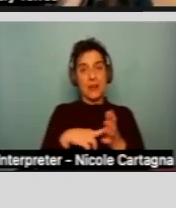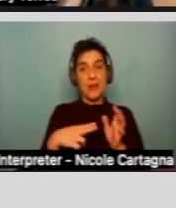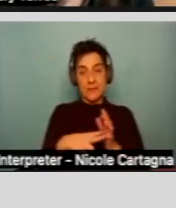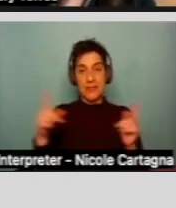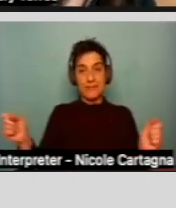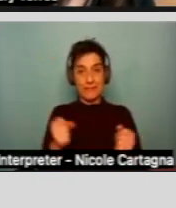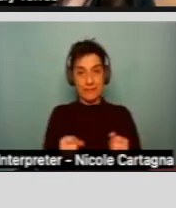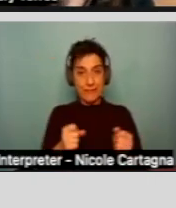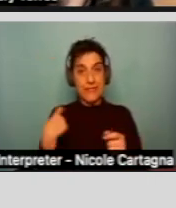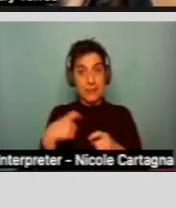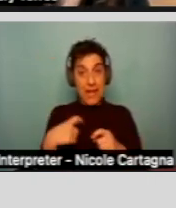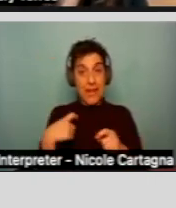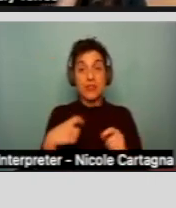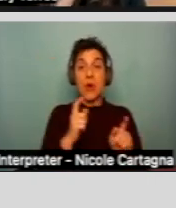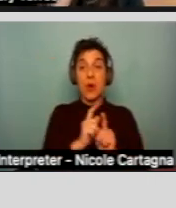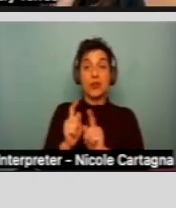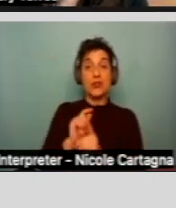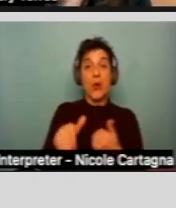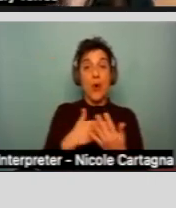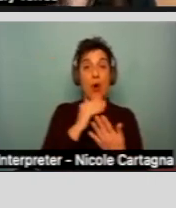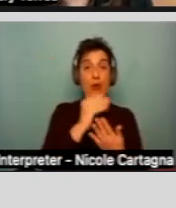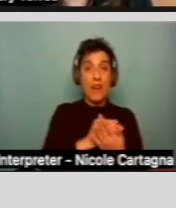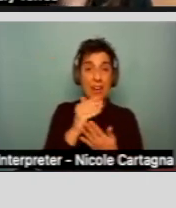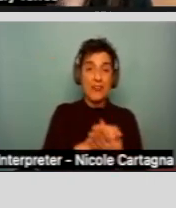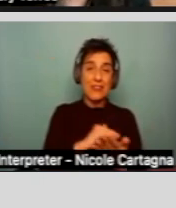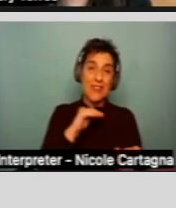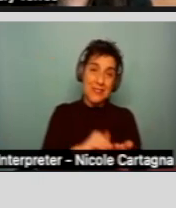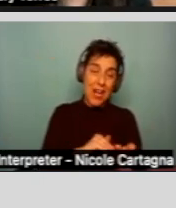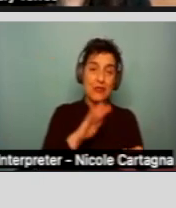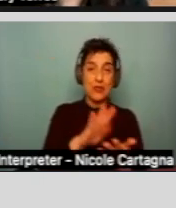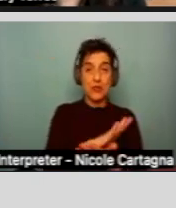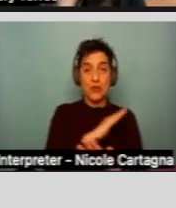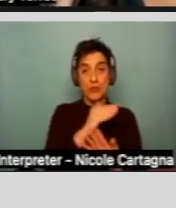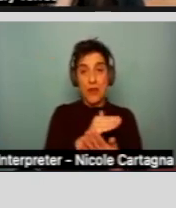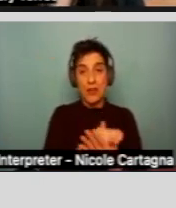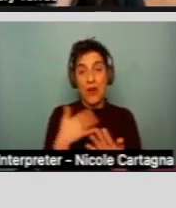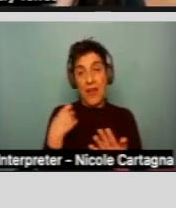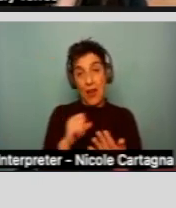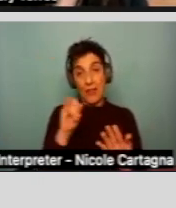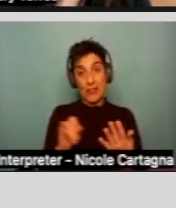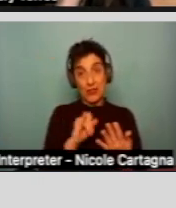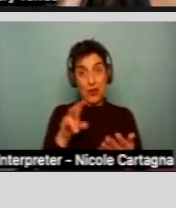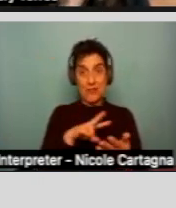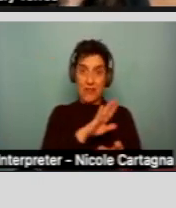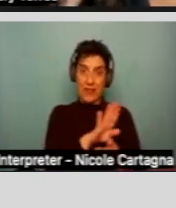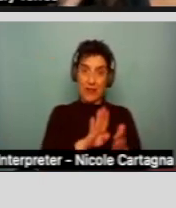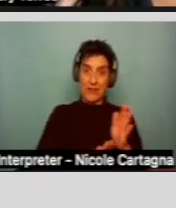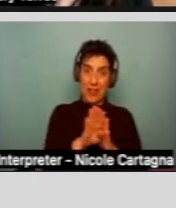You must bring all relevant records, like doctors' notes, school records, health insurance that shows applicant's developmental history.